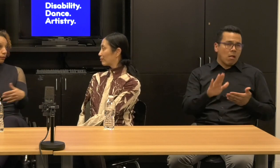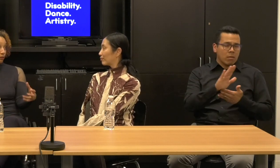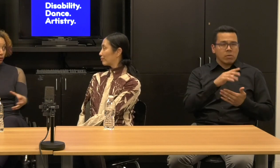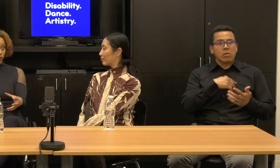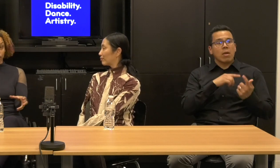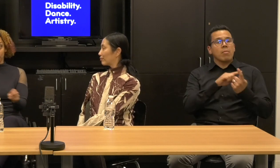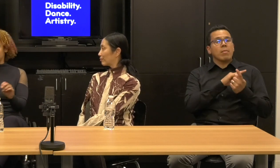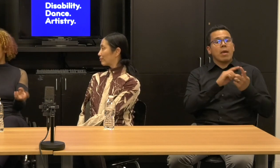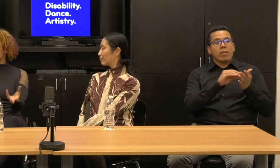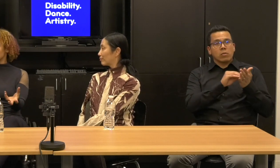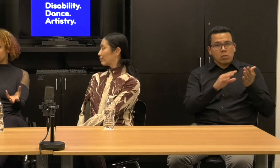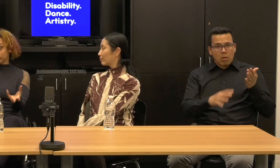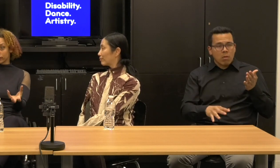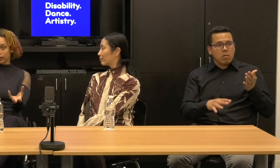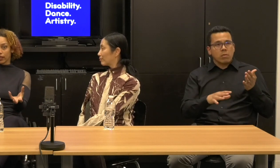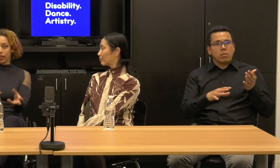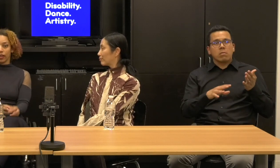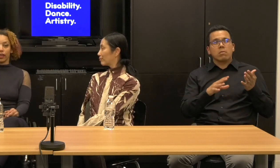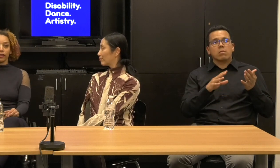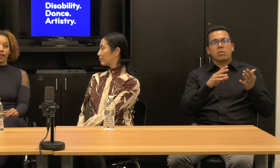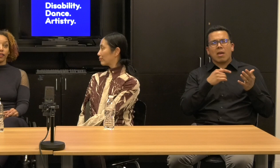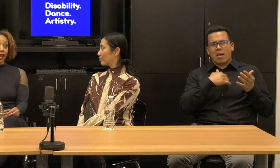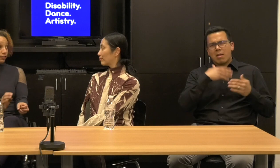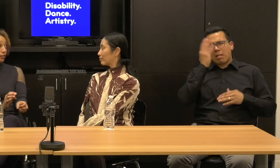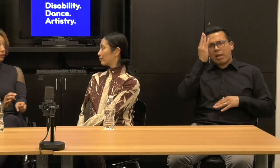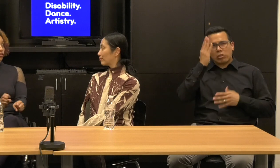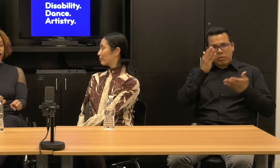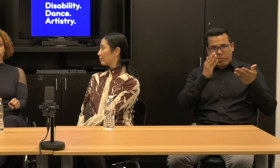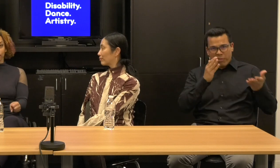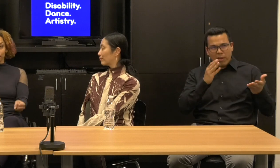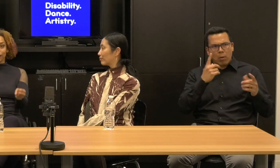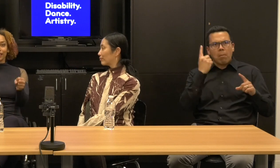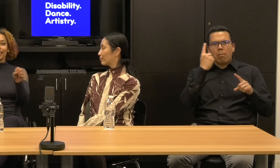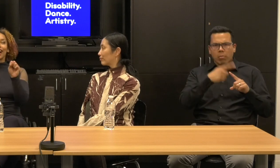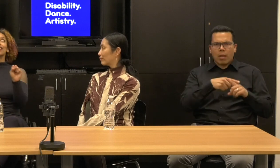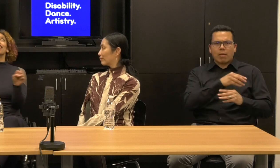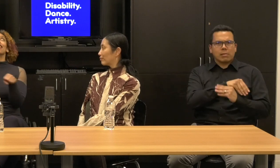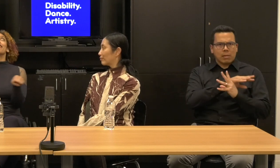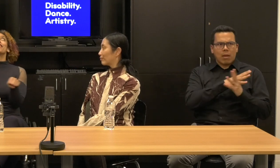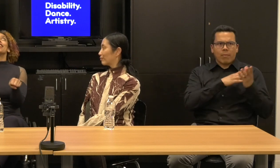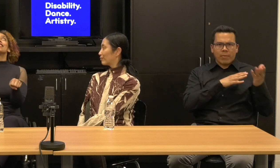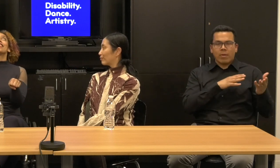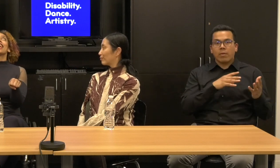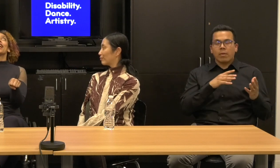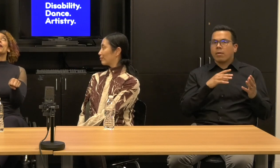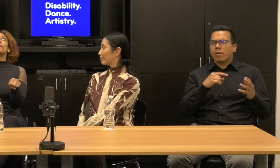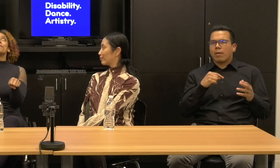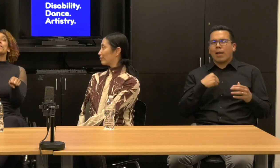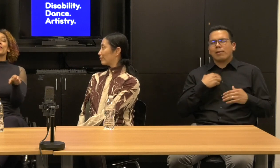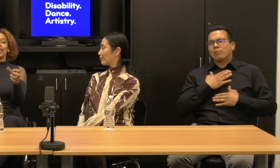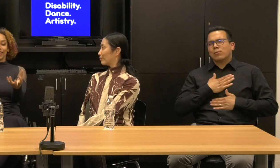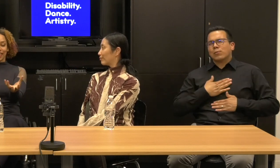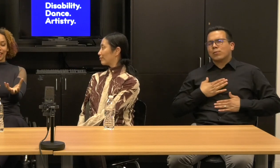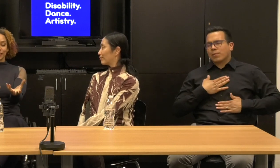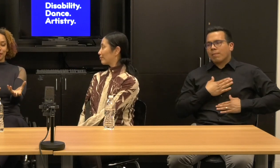We had a micro residency and then that too was skype, but, and I love this, m they asked